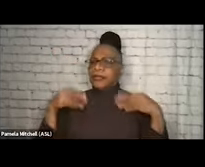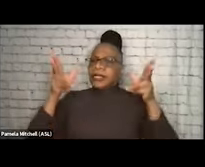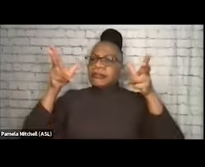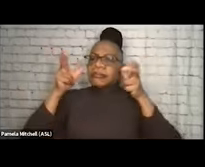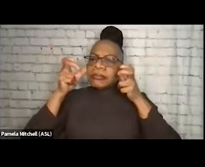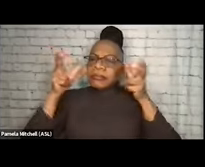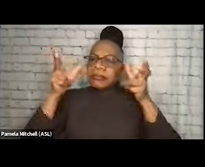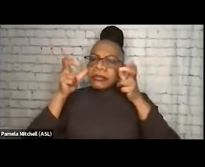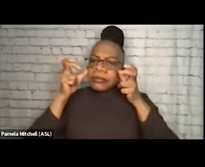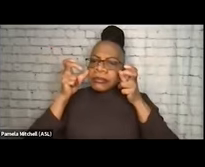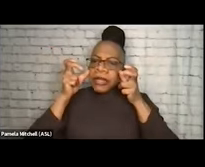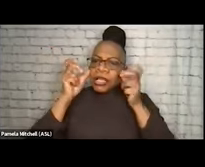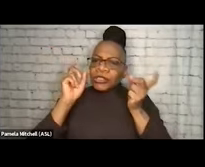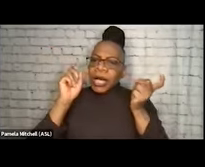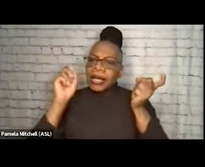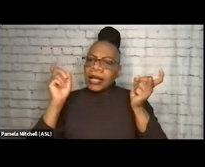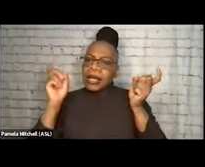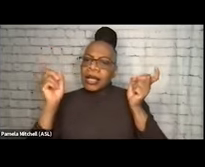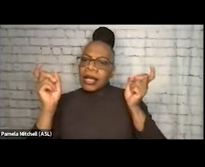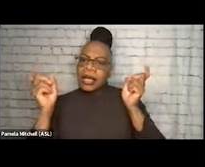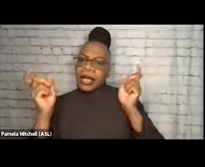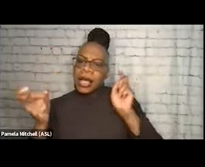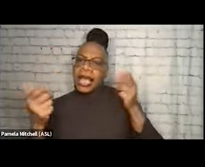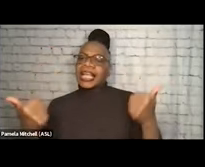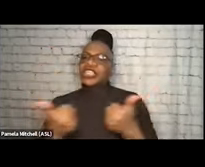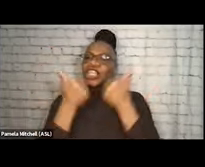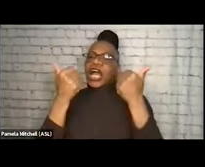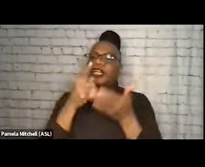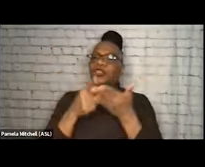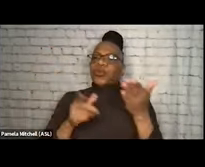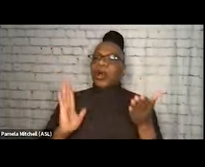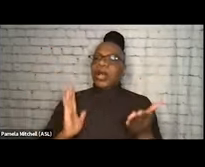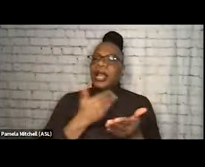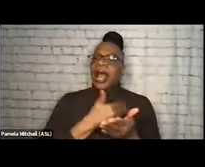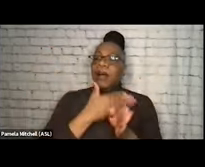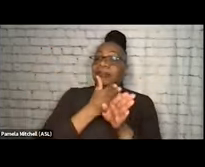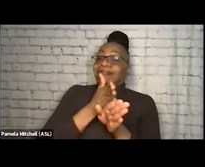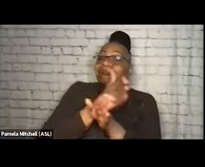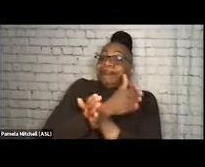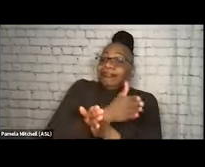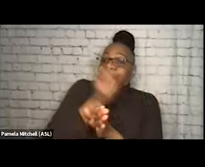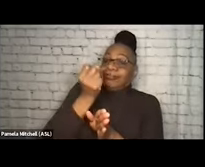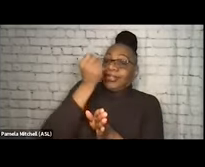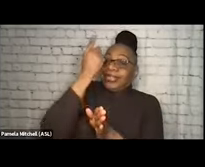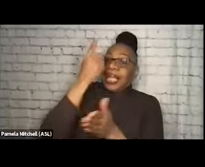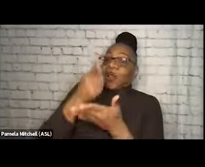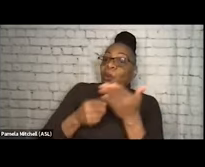to shift away from that and to challenge what our preconceived notions are about, like, what works for people.